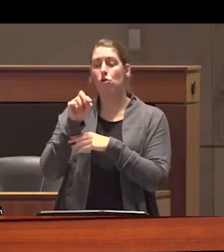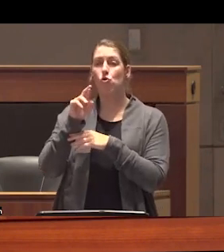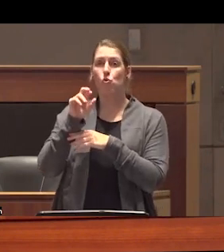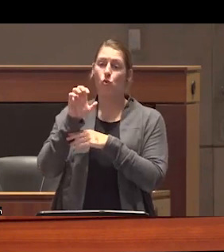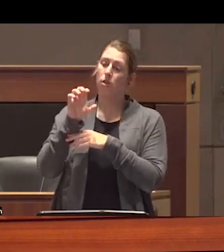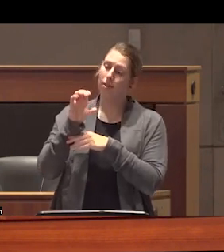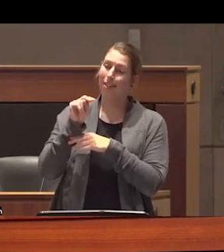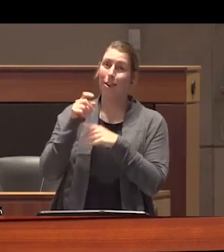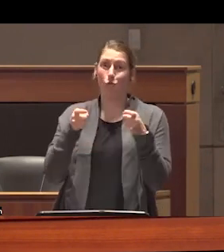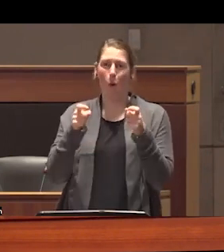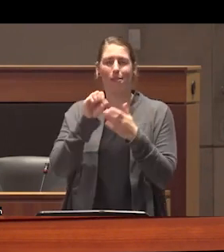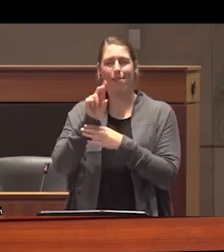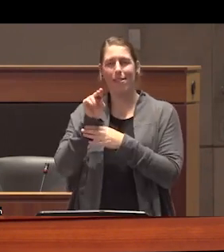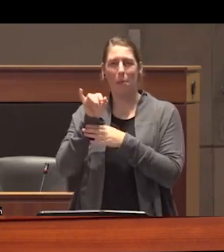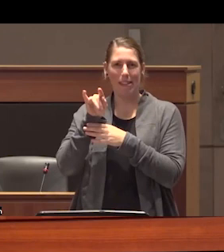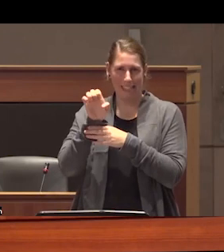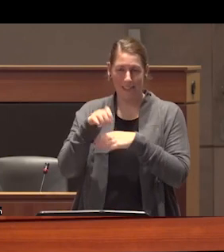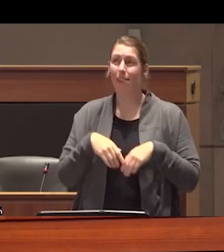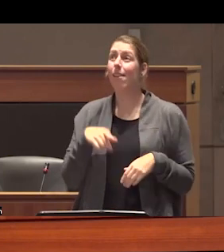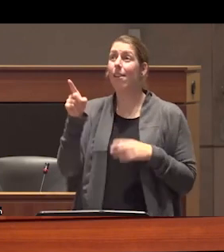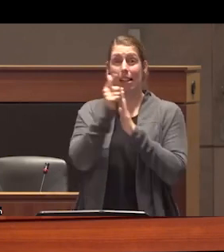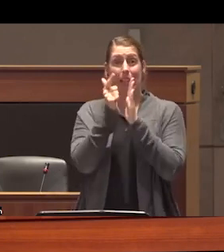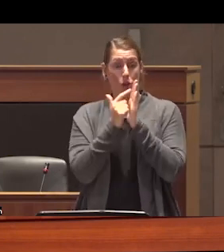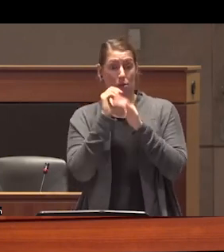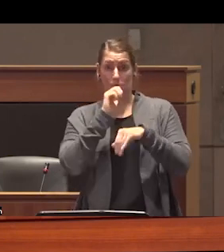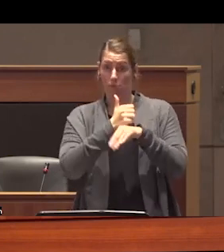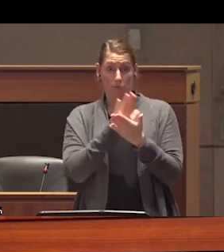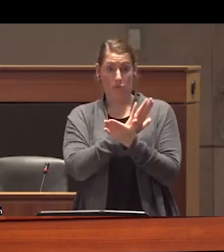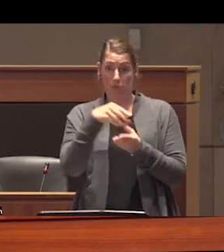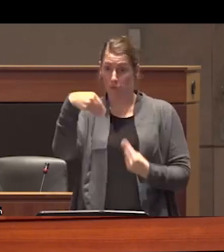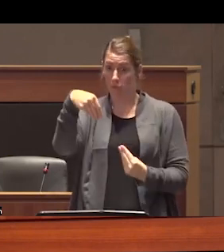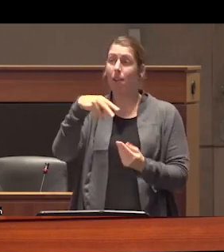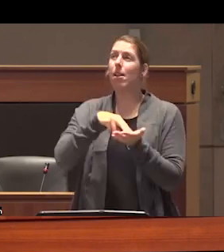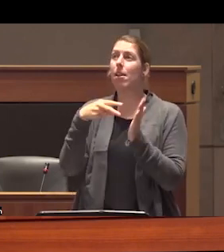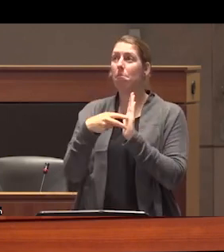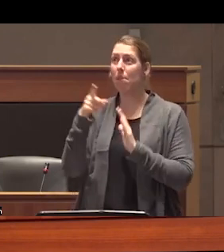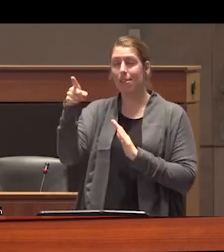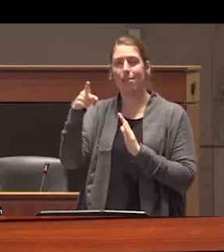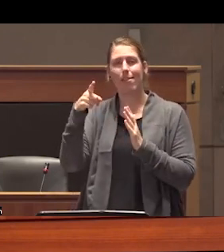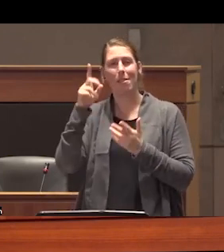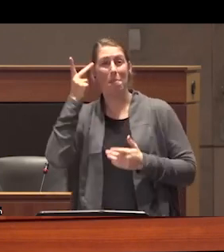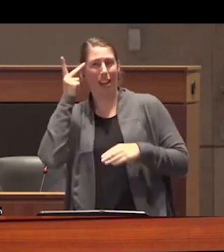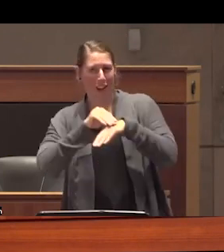the cdsa is a legal document and as with all legal documents it is therefore a political document